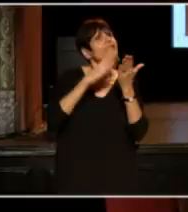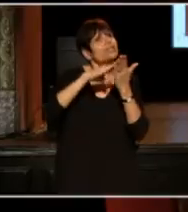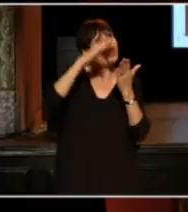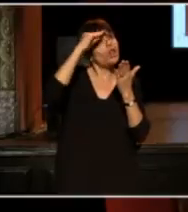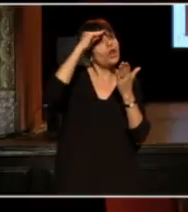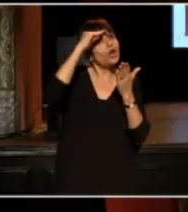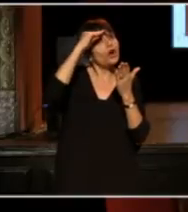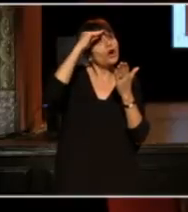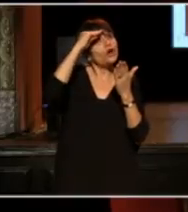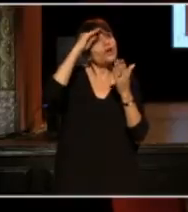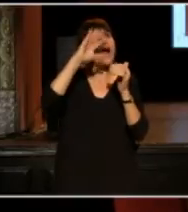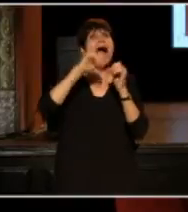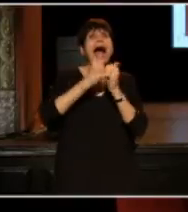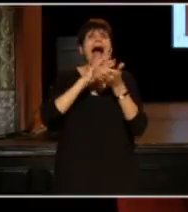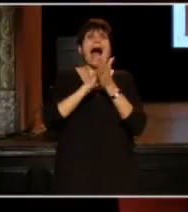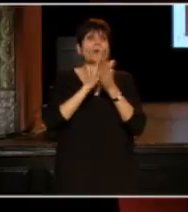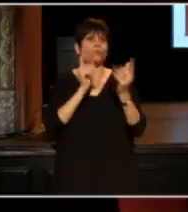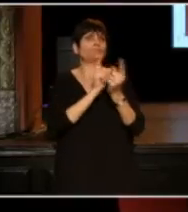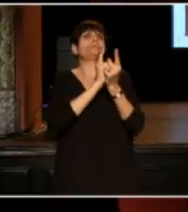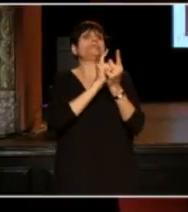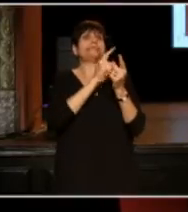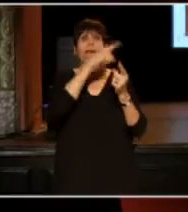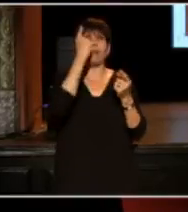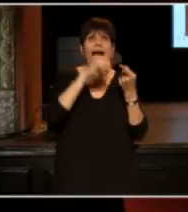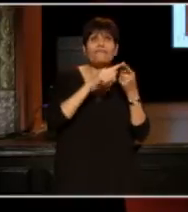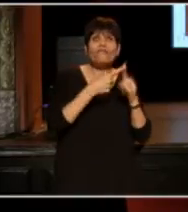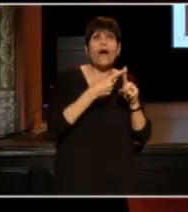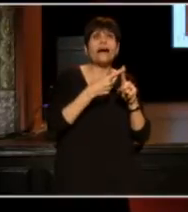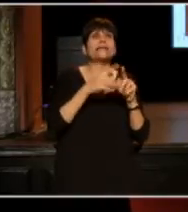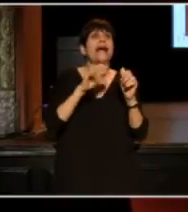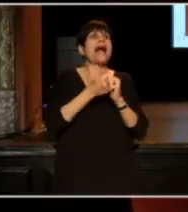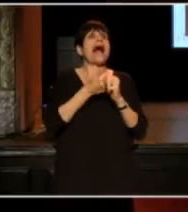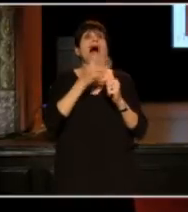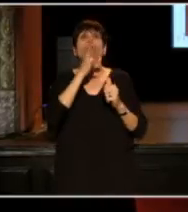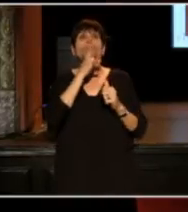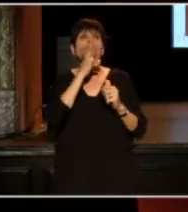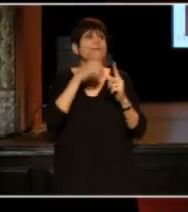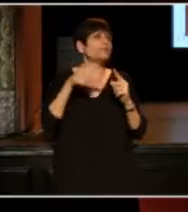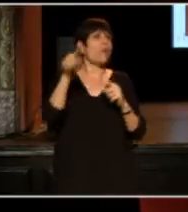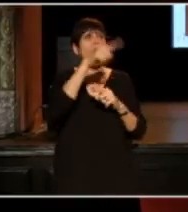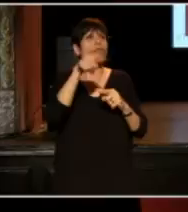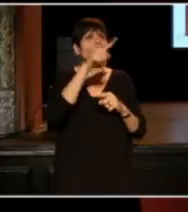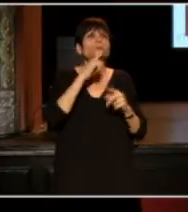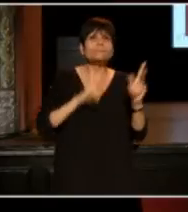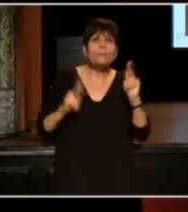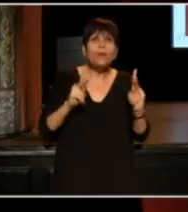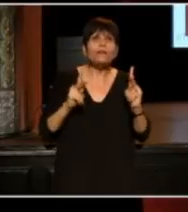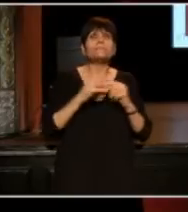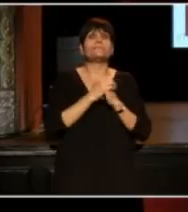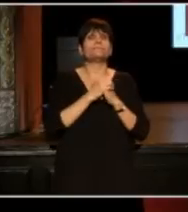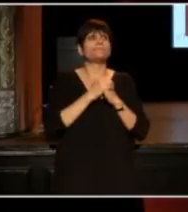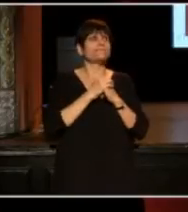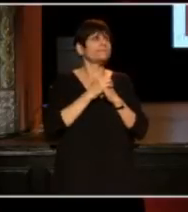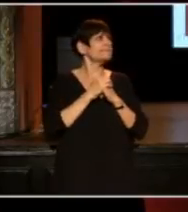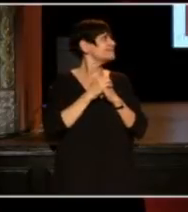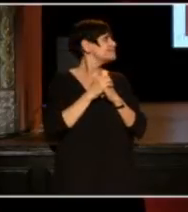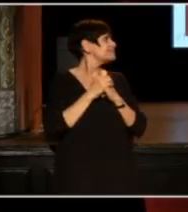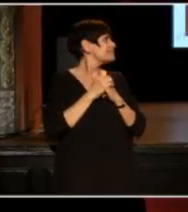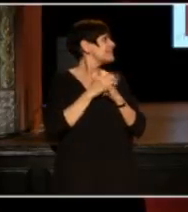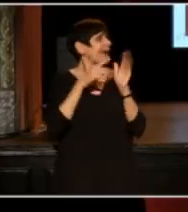there's chapters as how to be the black friend, how to speak for all black people, which I'm doing right now, this is exhibit A --